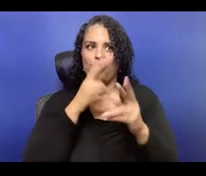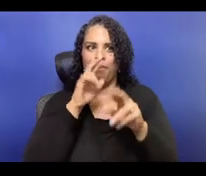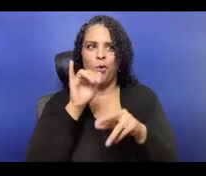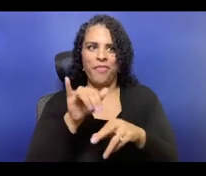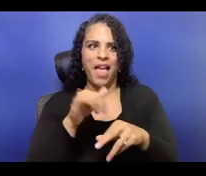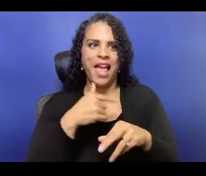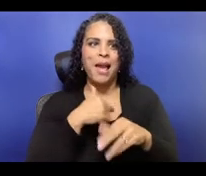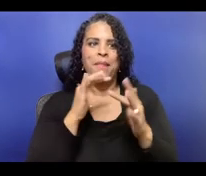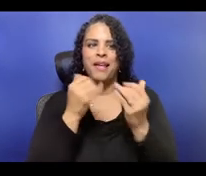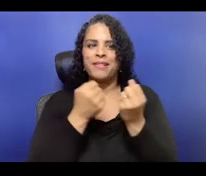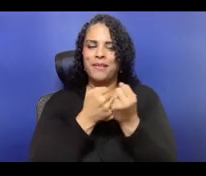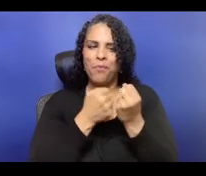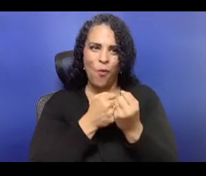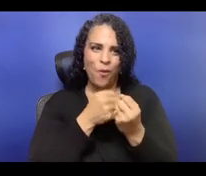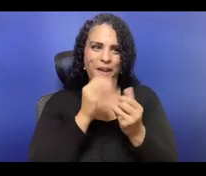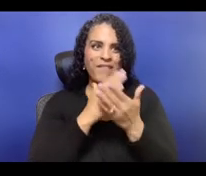and the Indigenous who steward it.